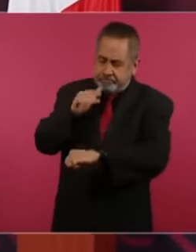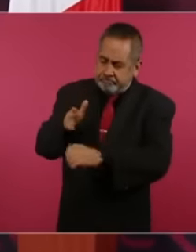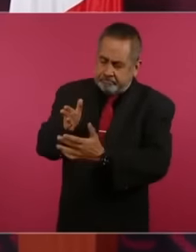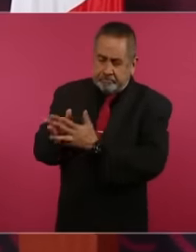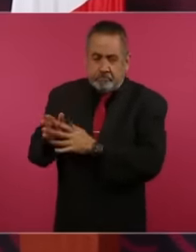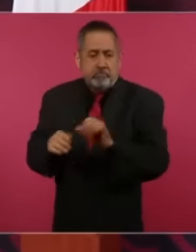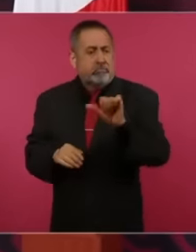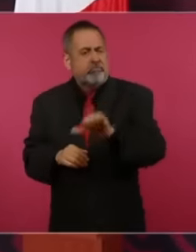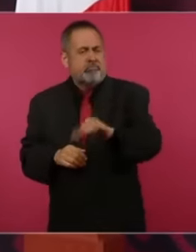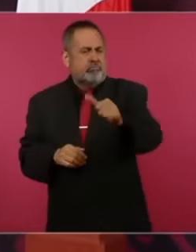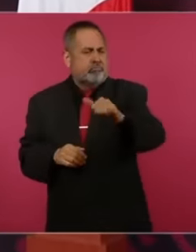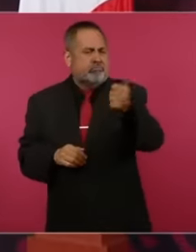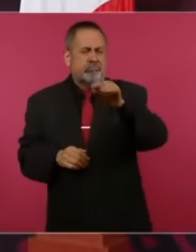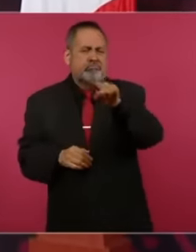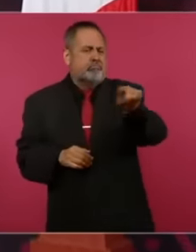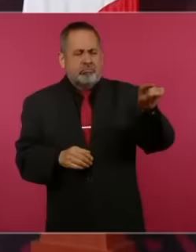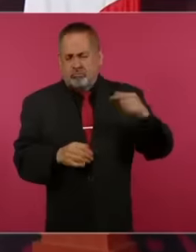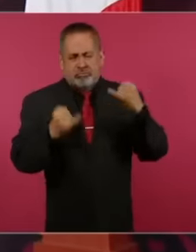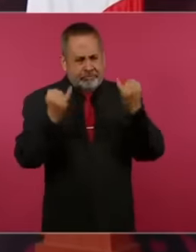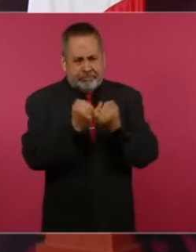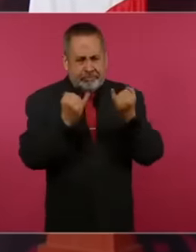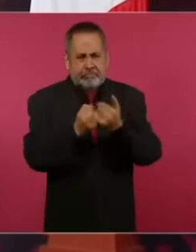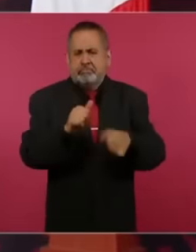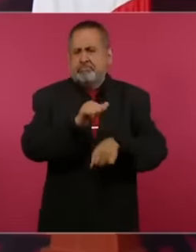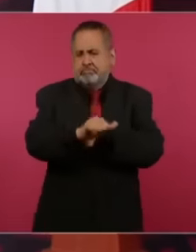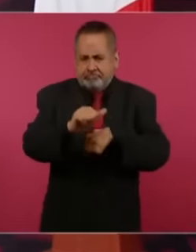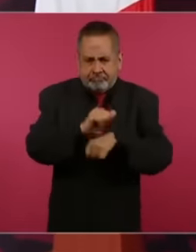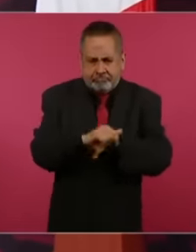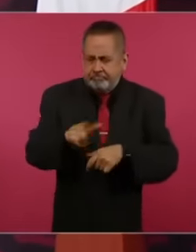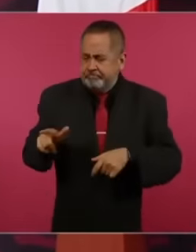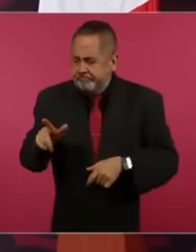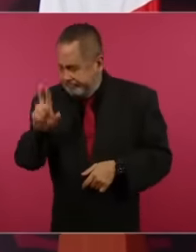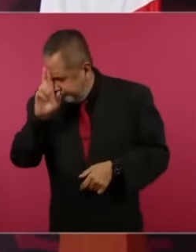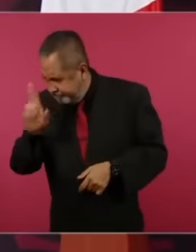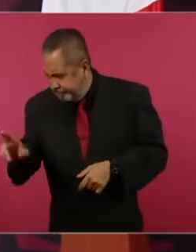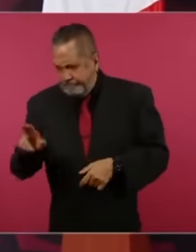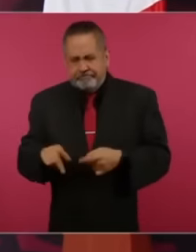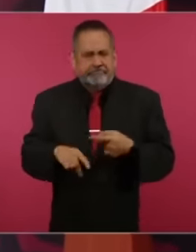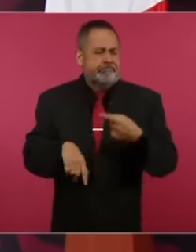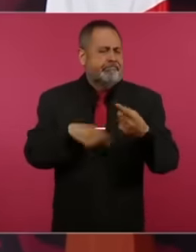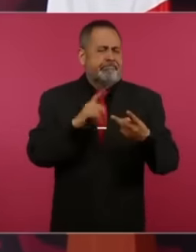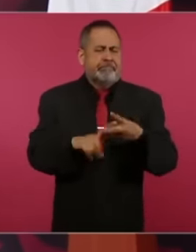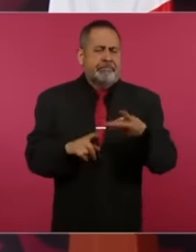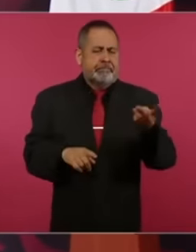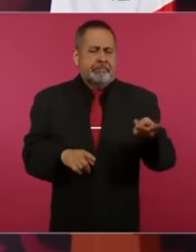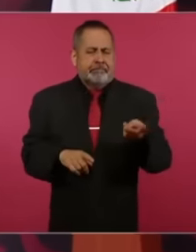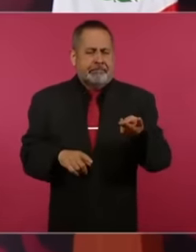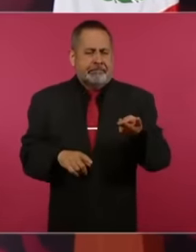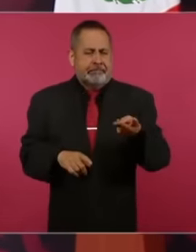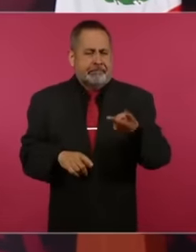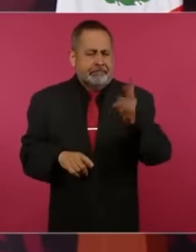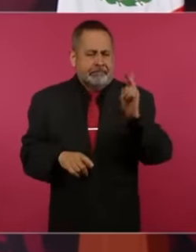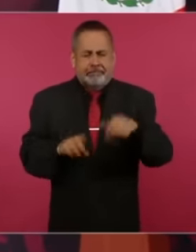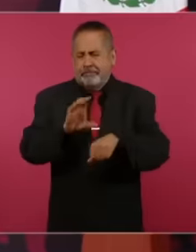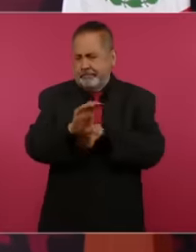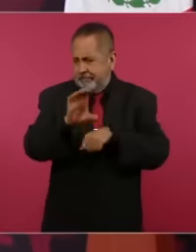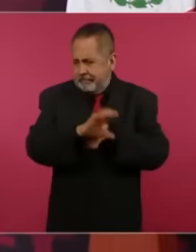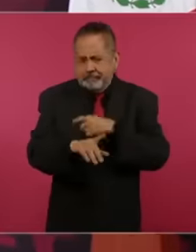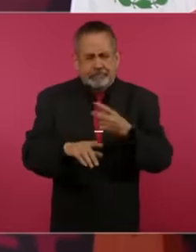other dictators in Argentina, in Colombia,